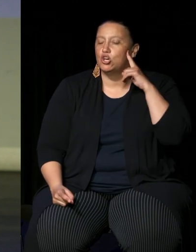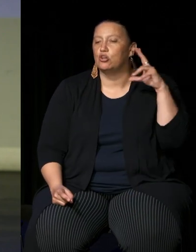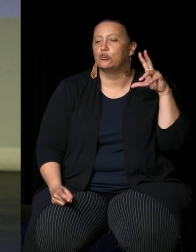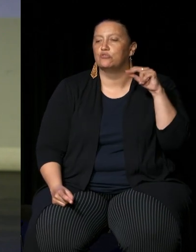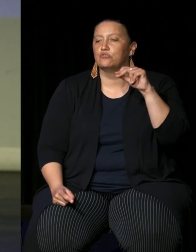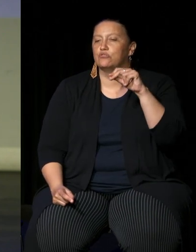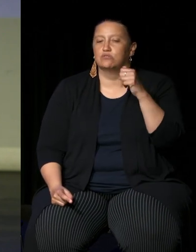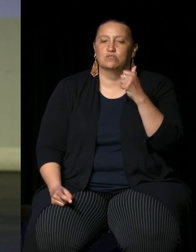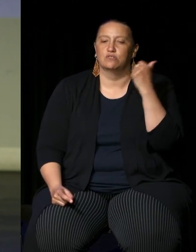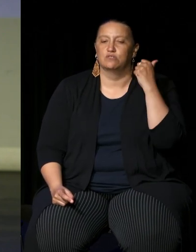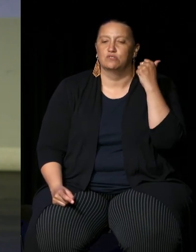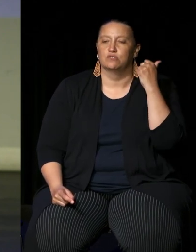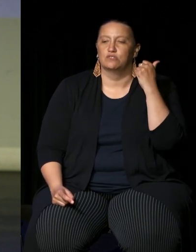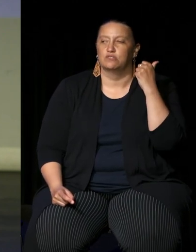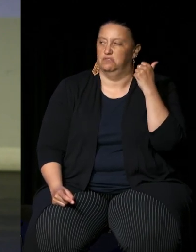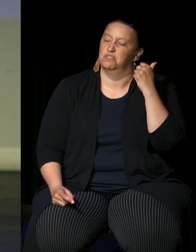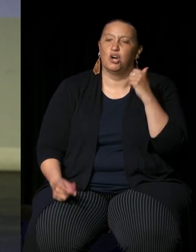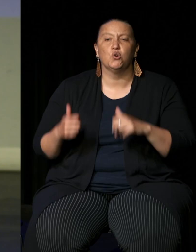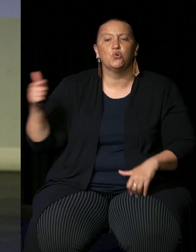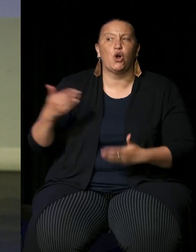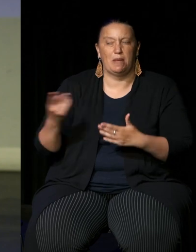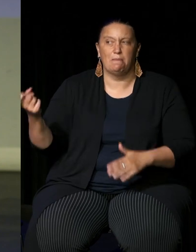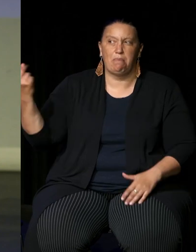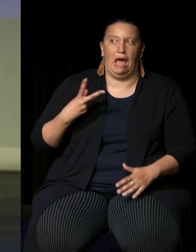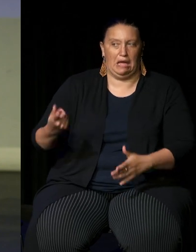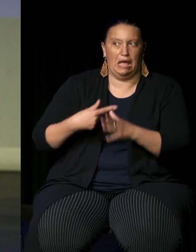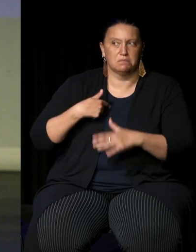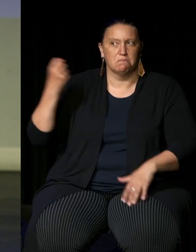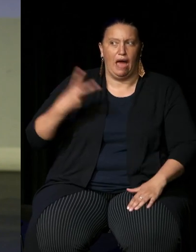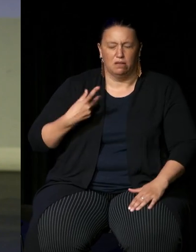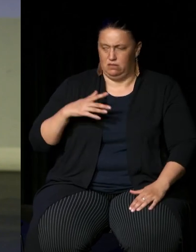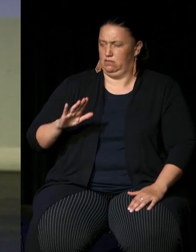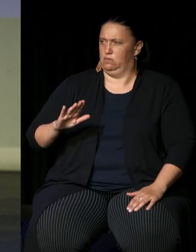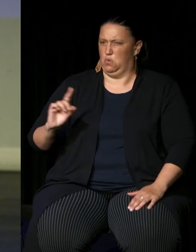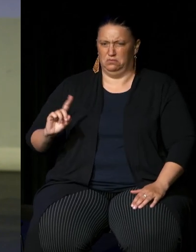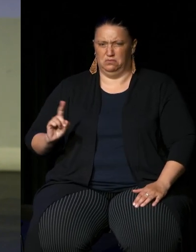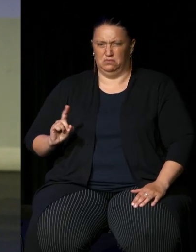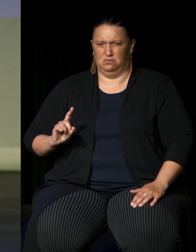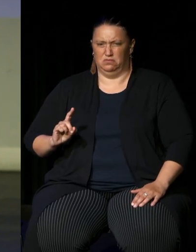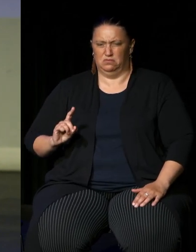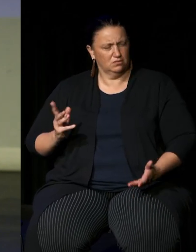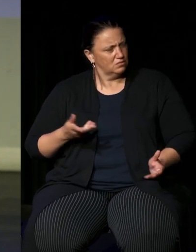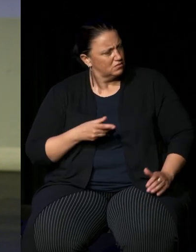the other fellow oh good on him you said g'day back and I stopped I turned around and he saw